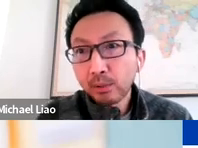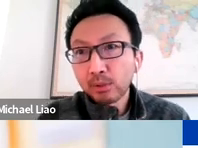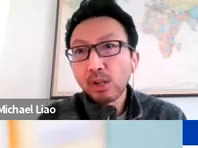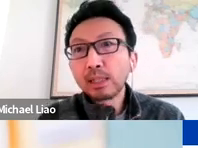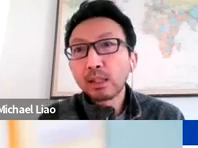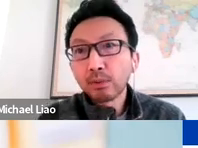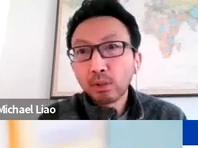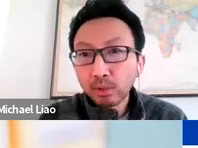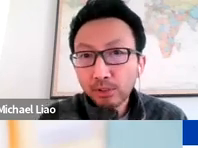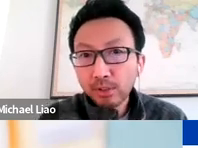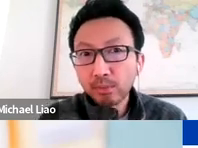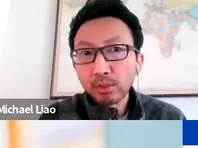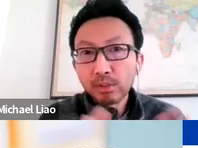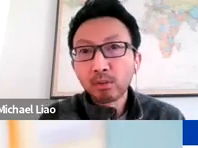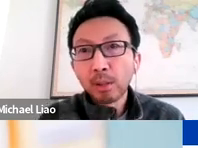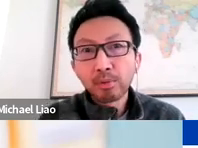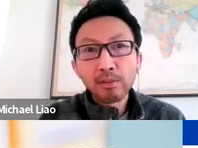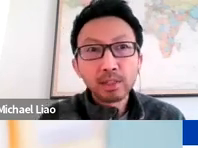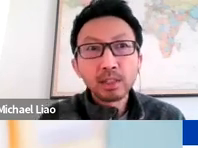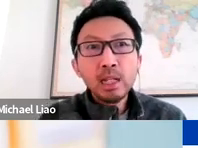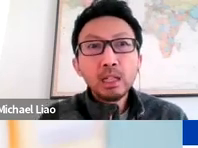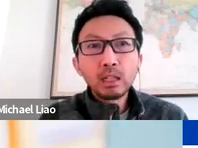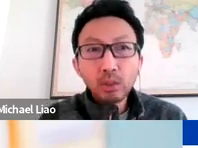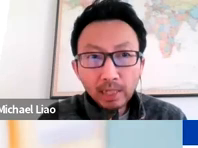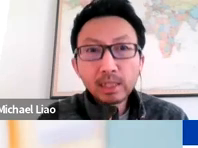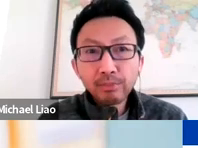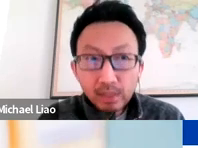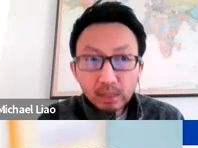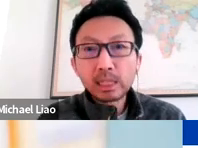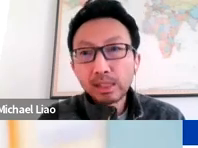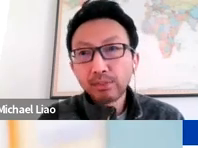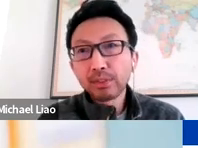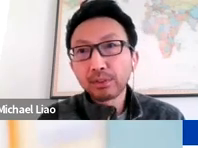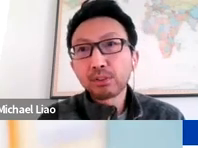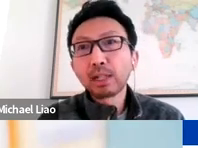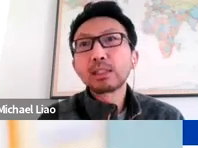Nicos Chinese Health Coalition. We're a small nonprofit located physically in San Francisco,